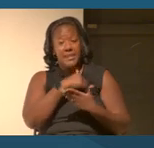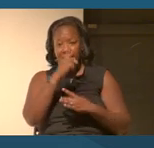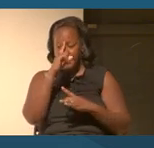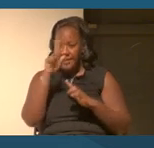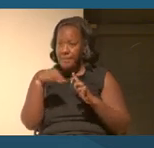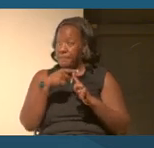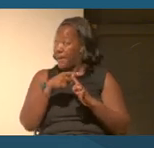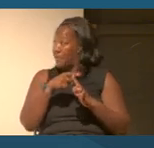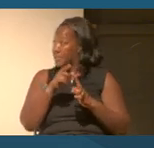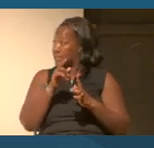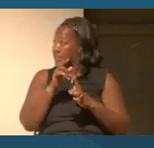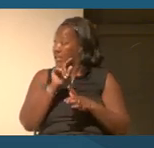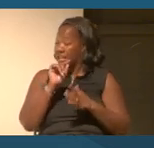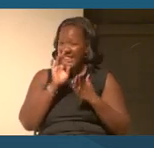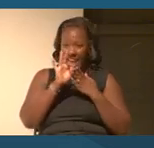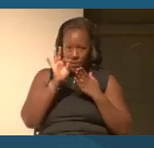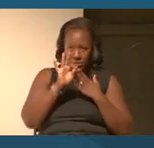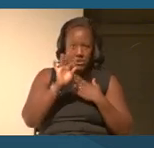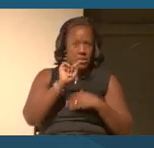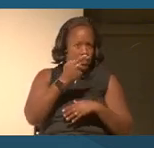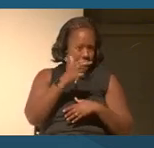Who counts, who counts?